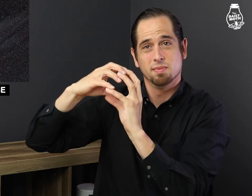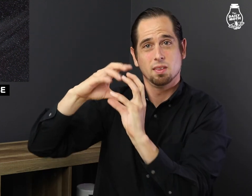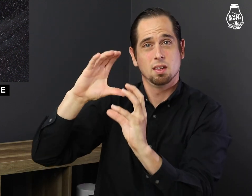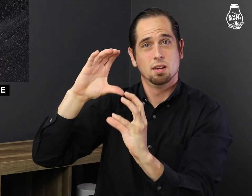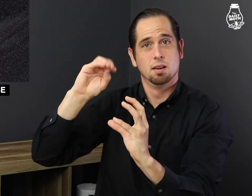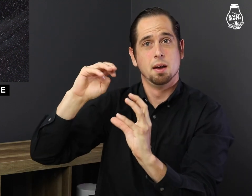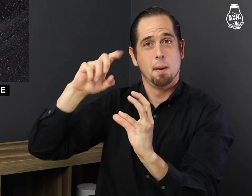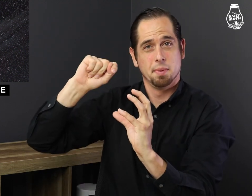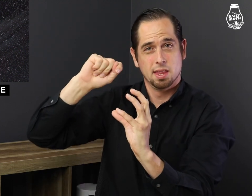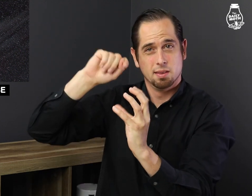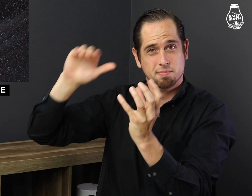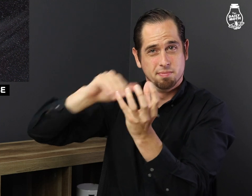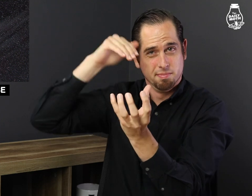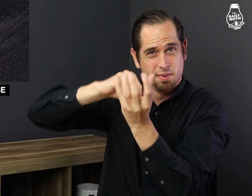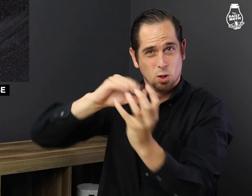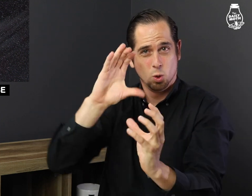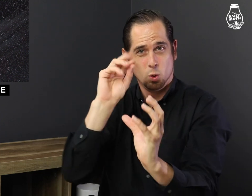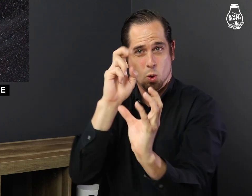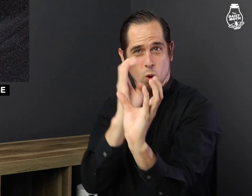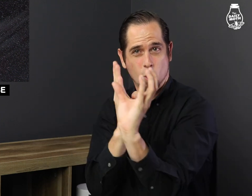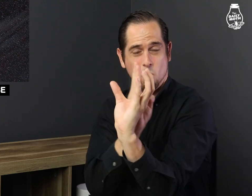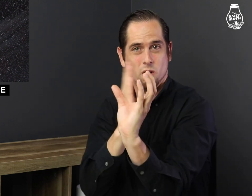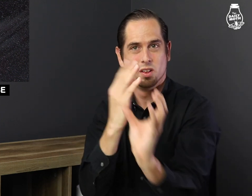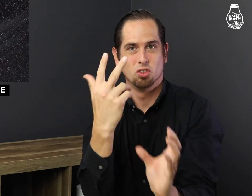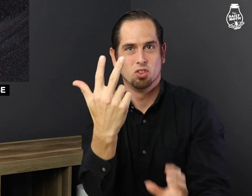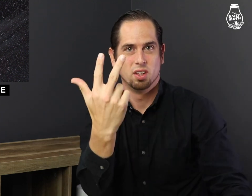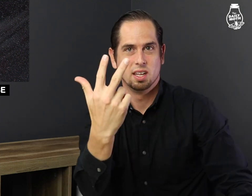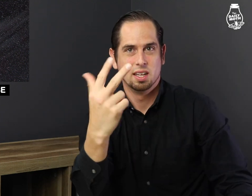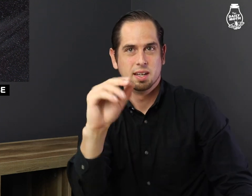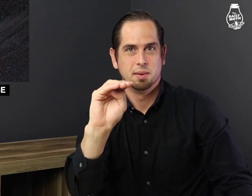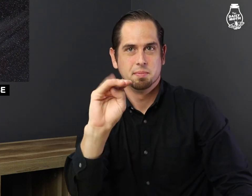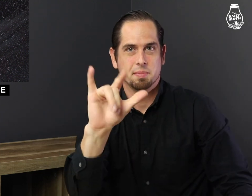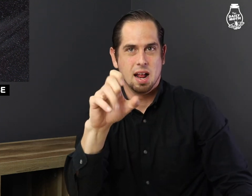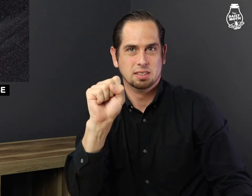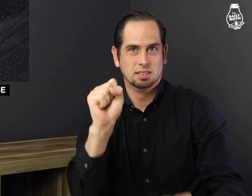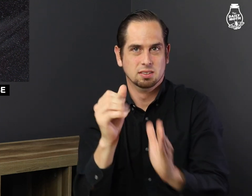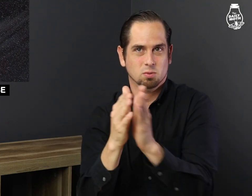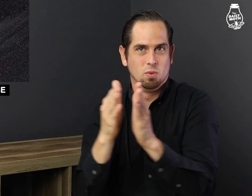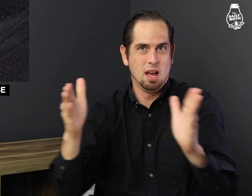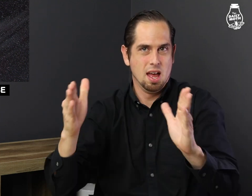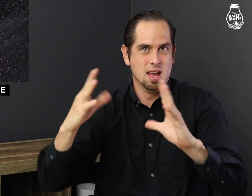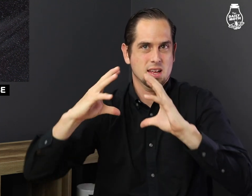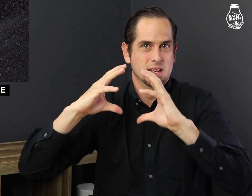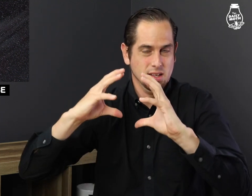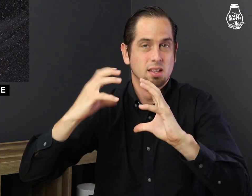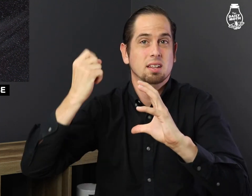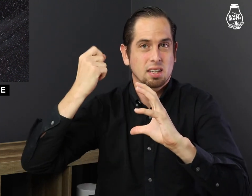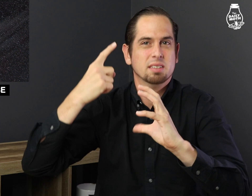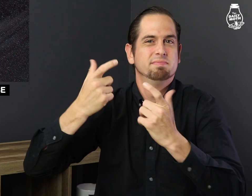The core of a comet is 3 miles wide,